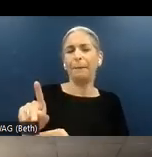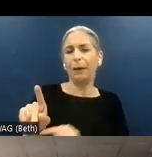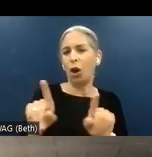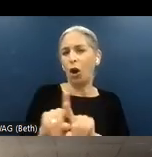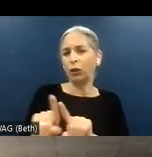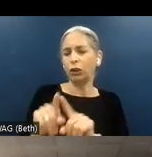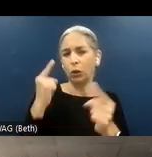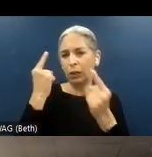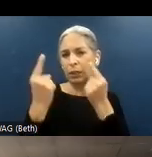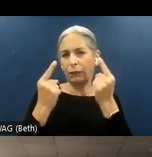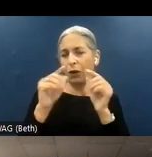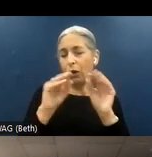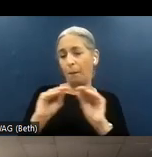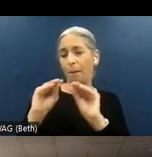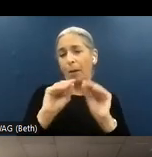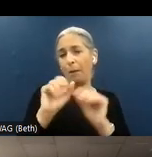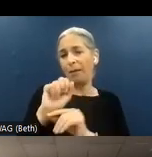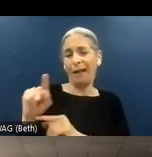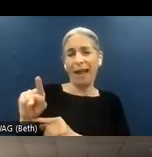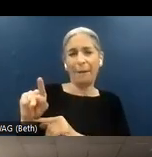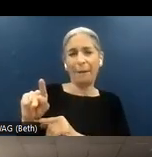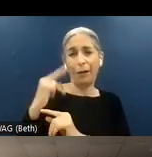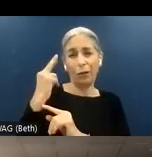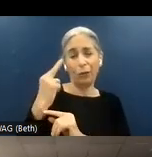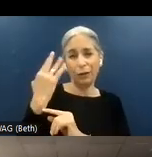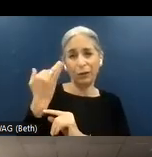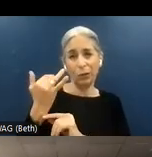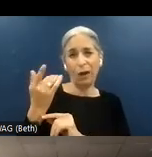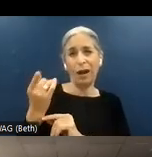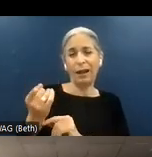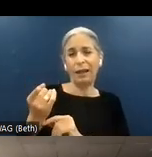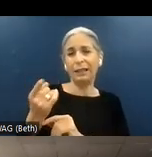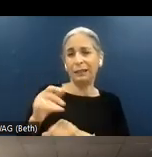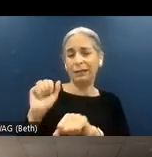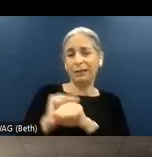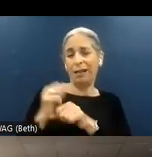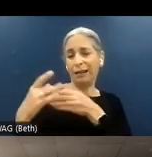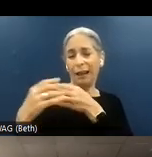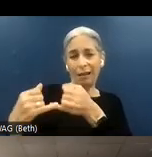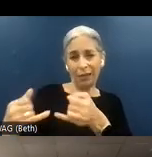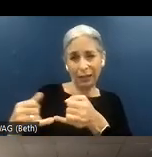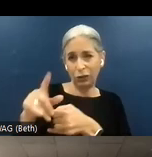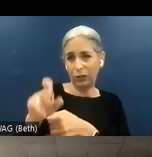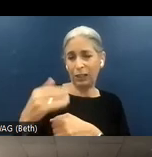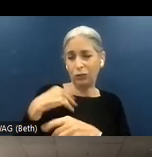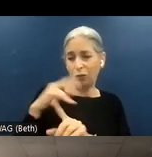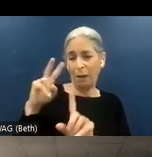a mobile app, there is not a real solid guideline, because you need to apply the Web Content